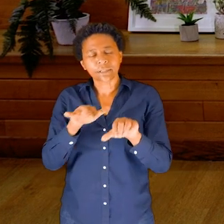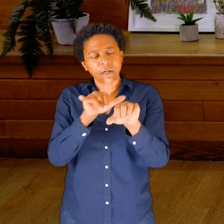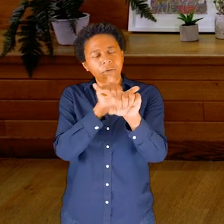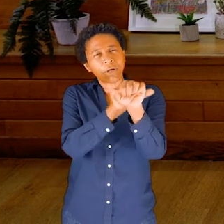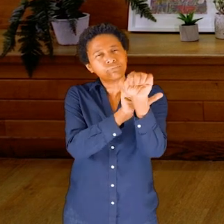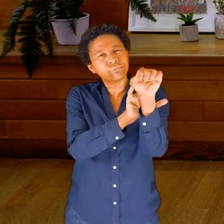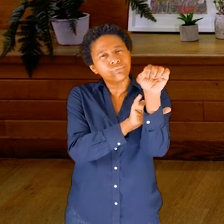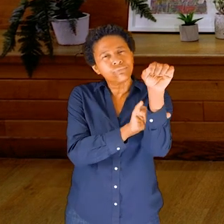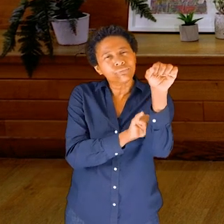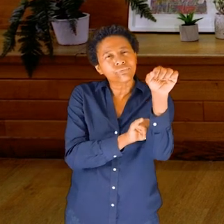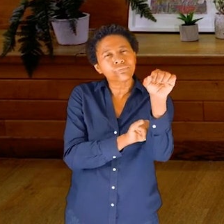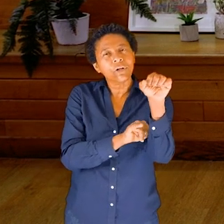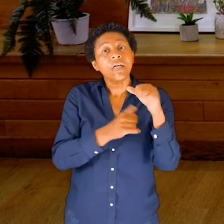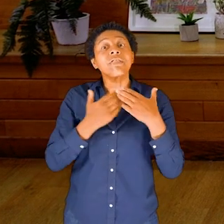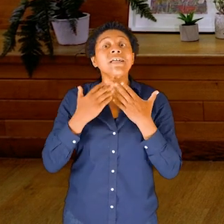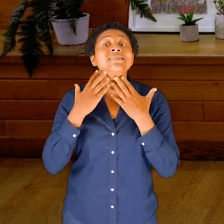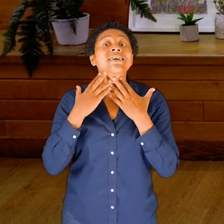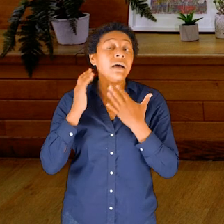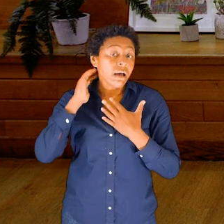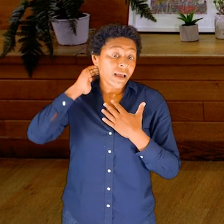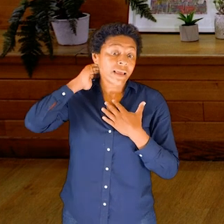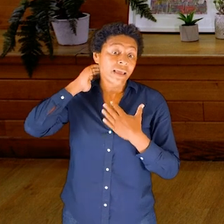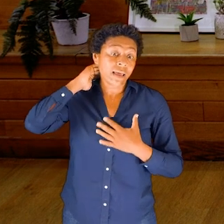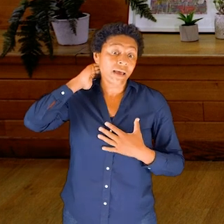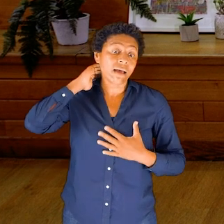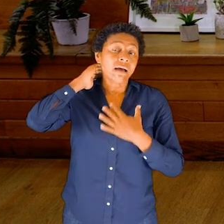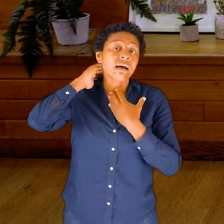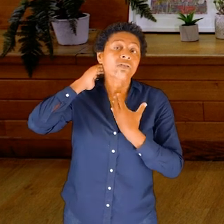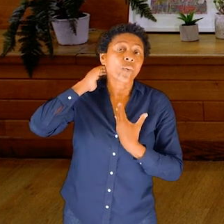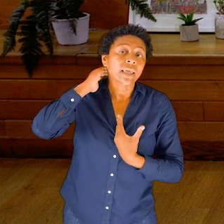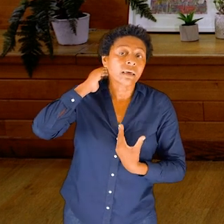right next to the oesophagus, that pipe that the water was just travelling down.